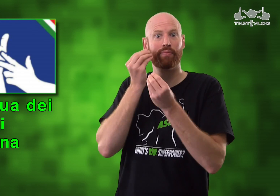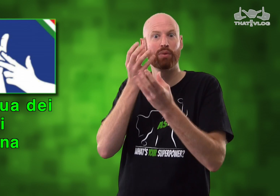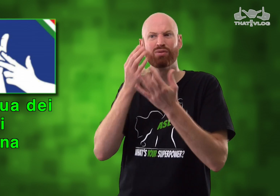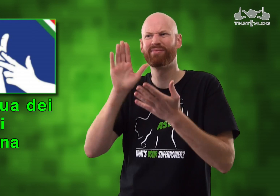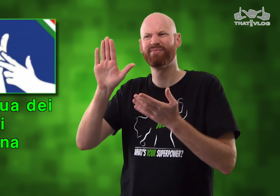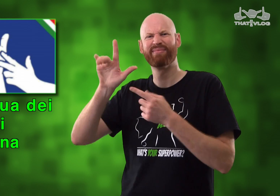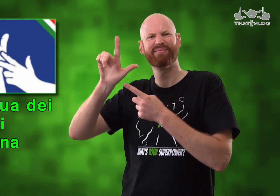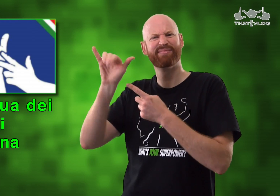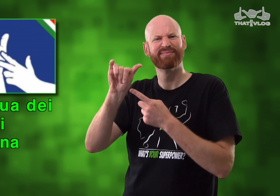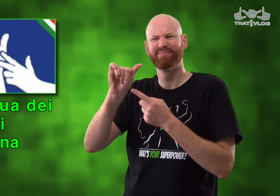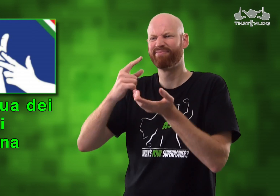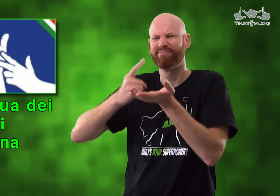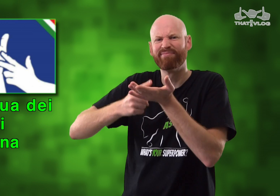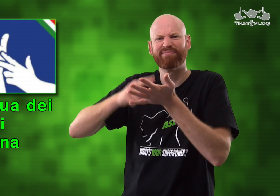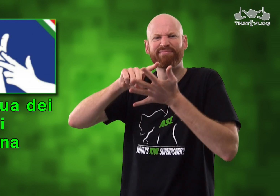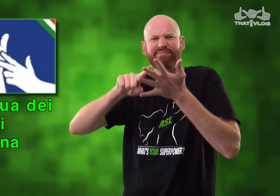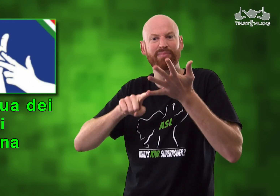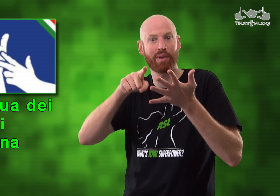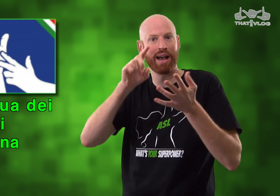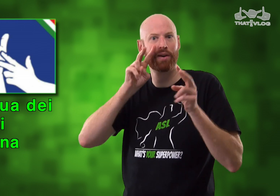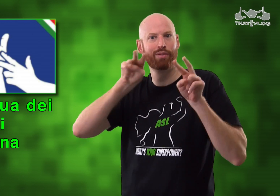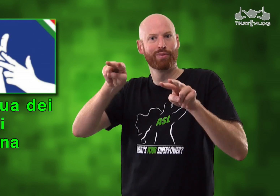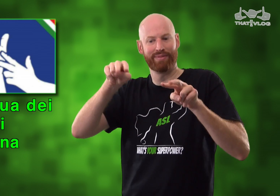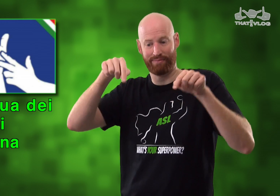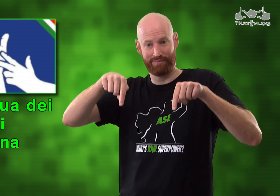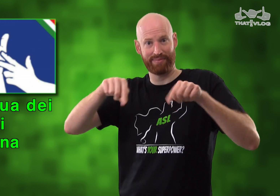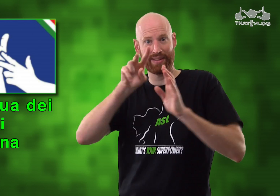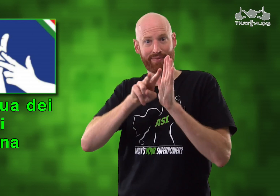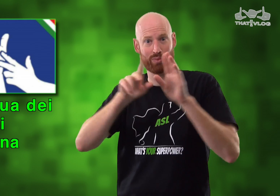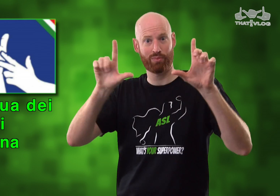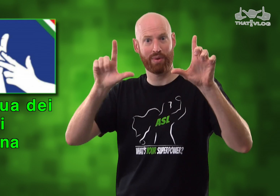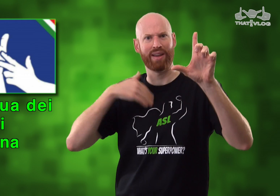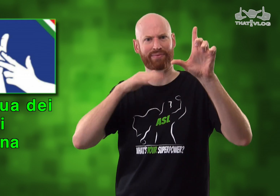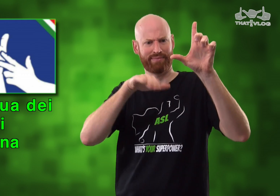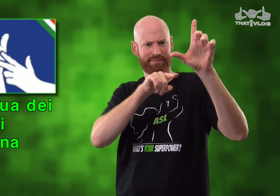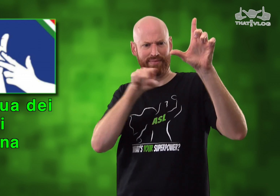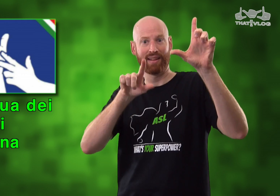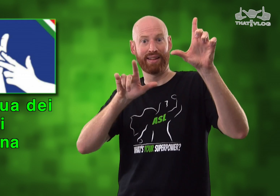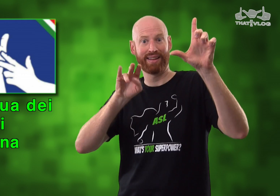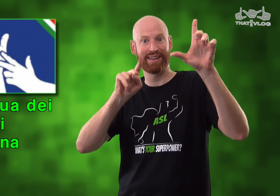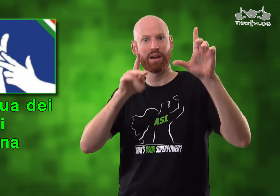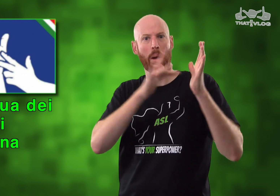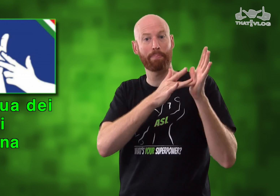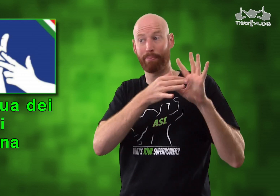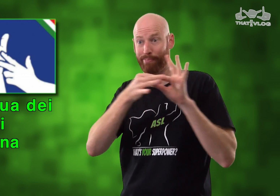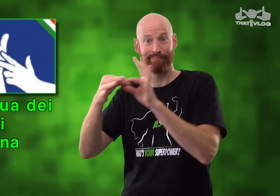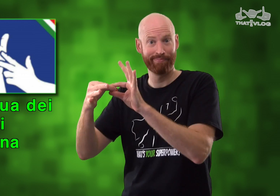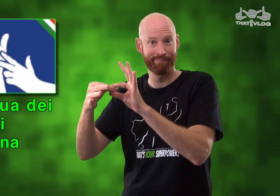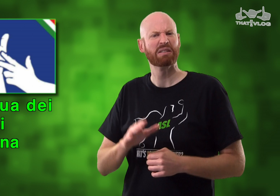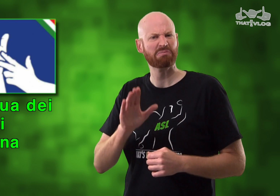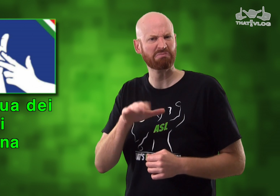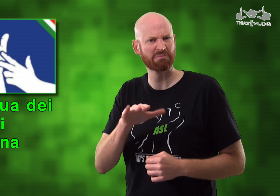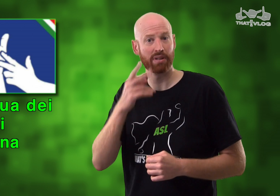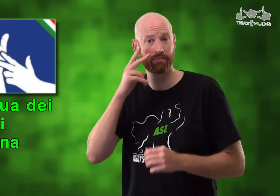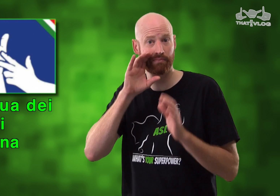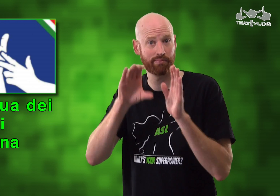Which is why it is called "LIS". If you would like some more information on LIS, you can look in the description below; there's a link you can click, to find